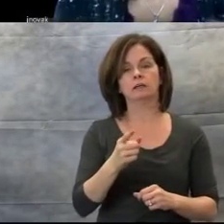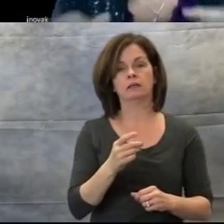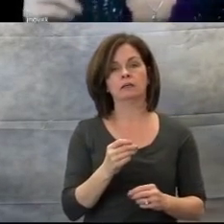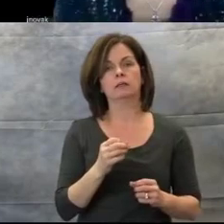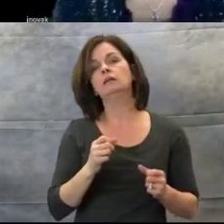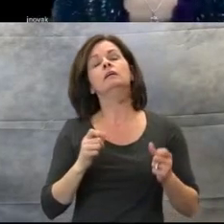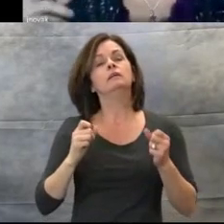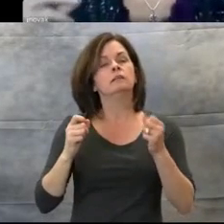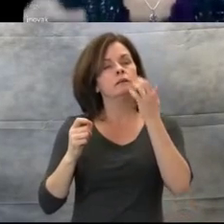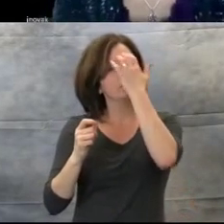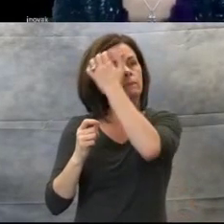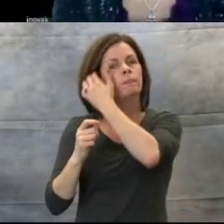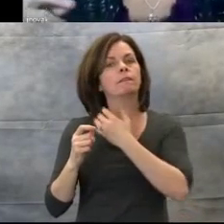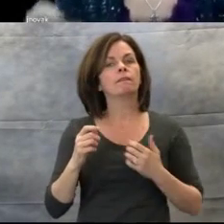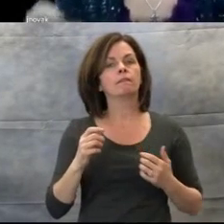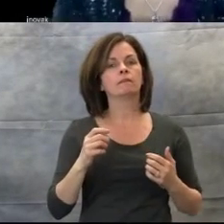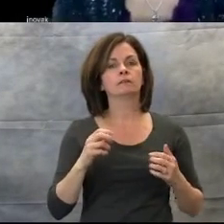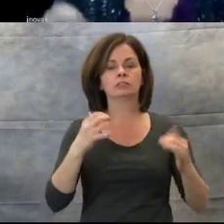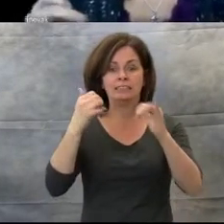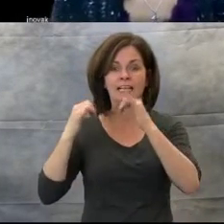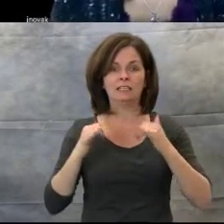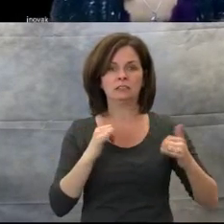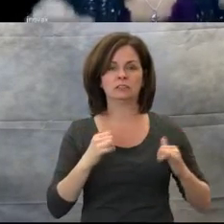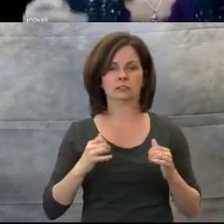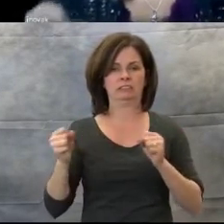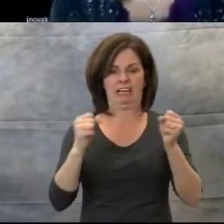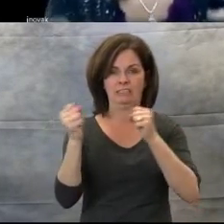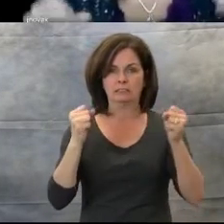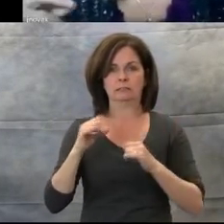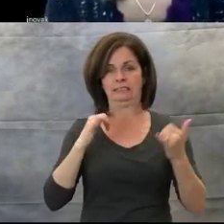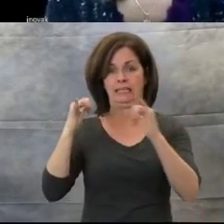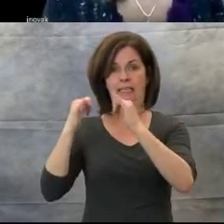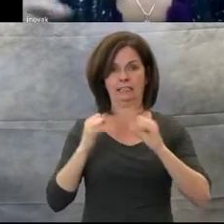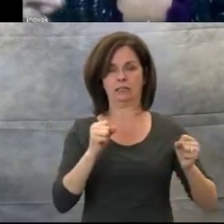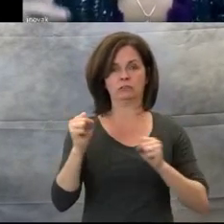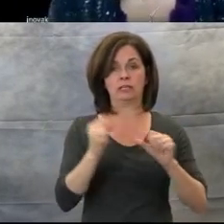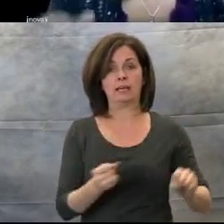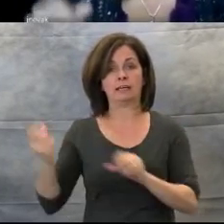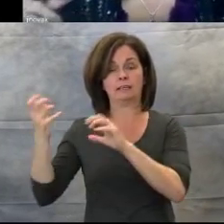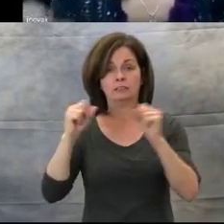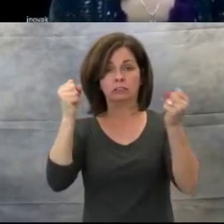Shake, shake, shake my sillies out,